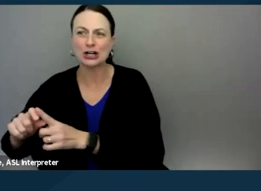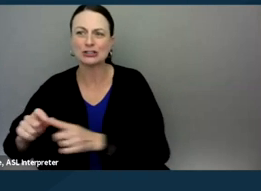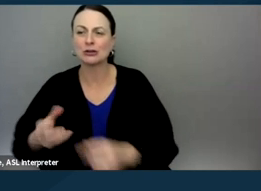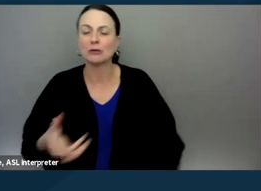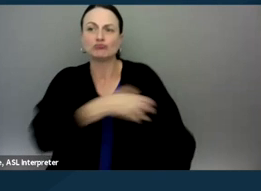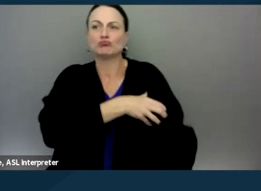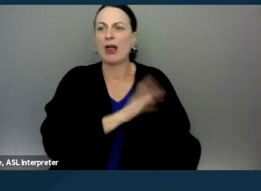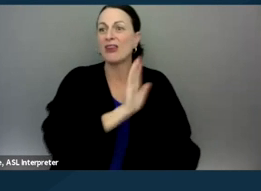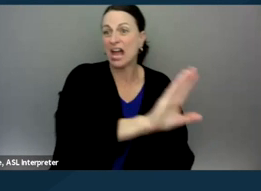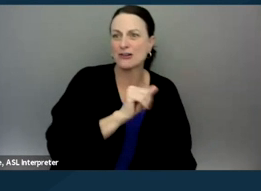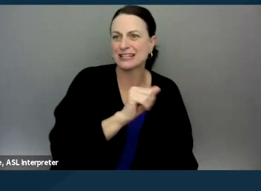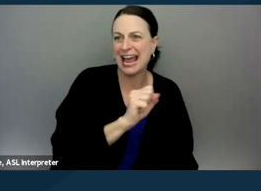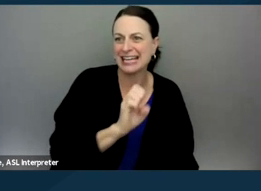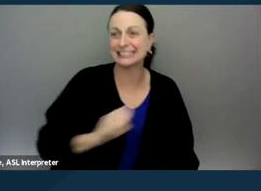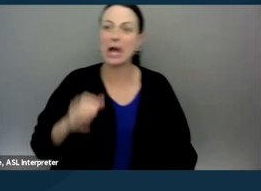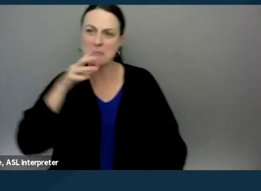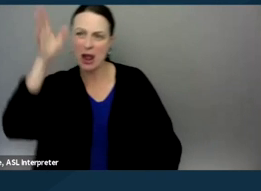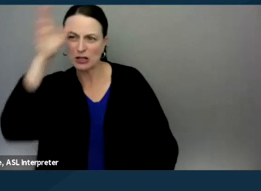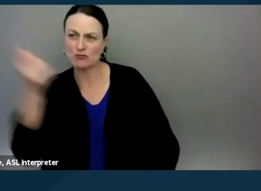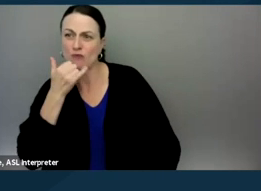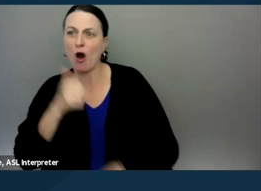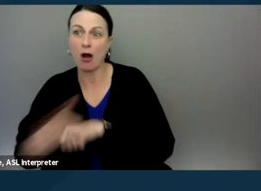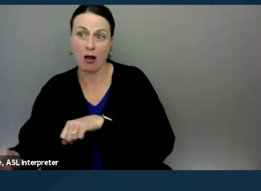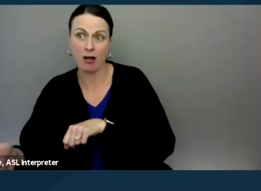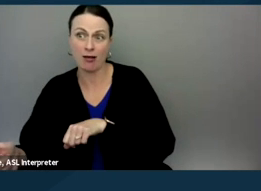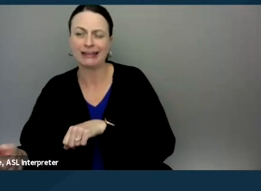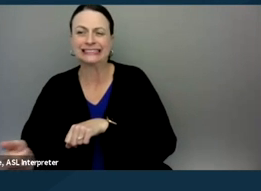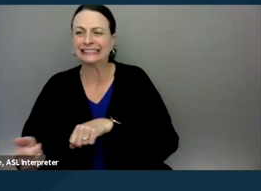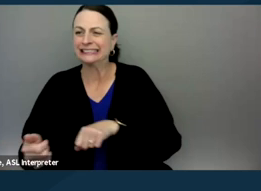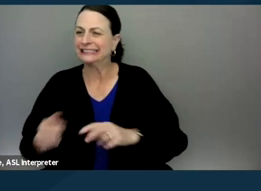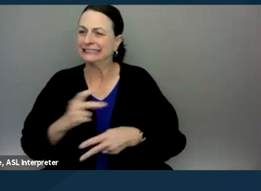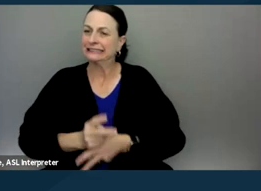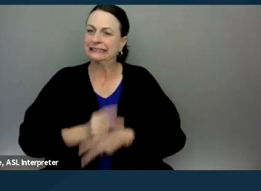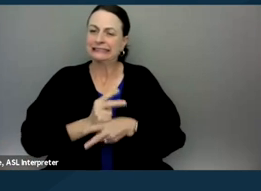about why they're right and the parent's wrong. And so, you know, all of that is just to say